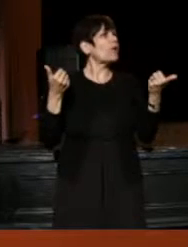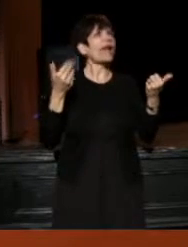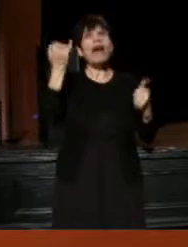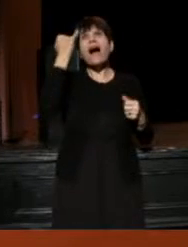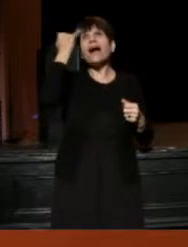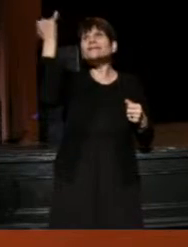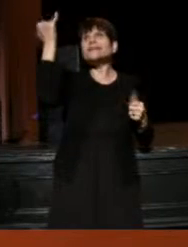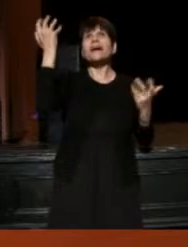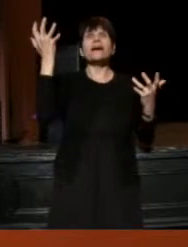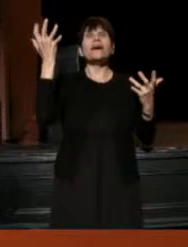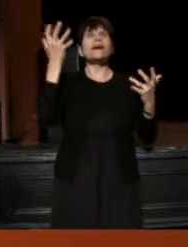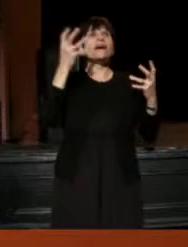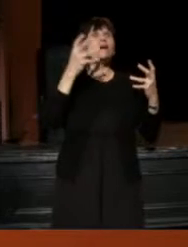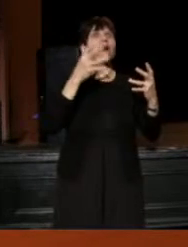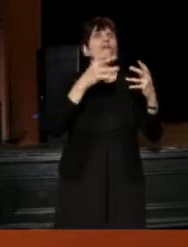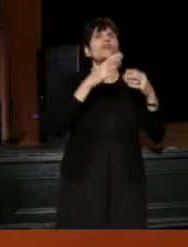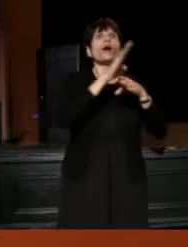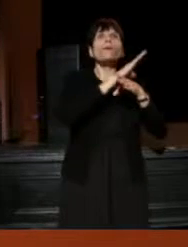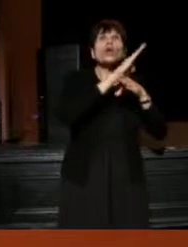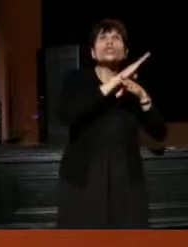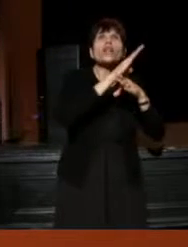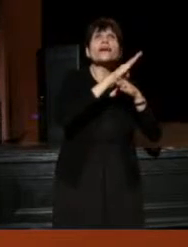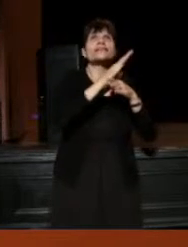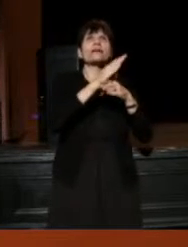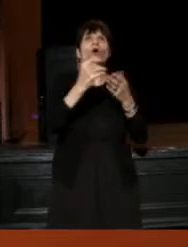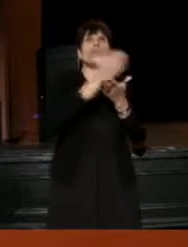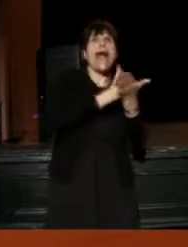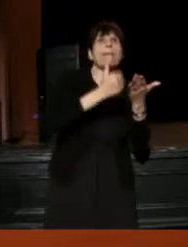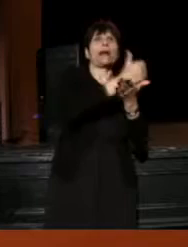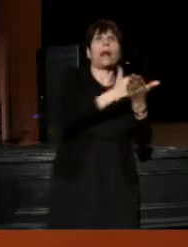of commercialism, or capitalism from the theater.